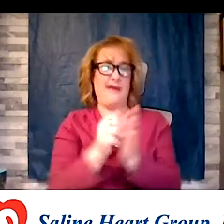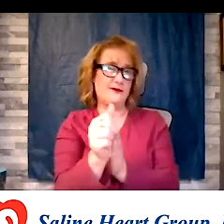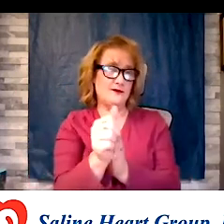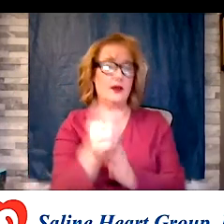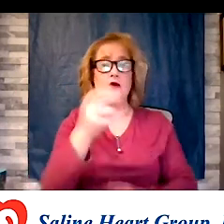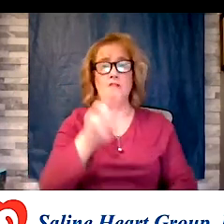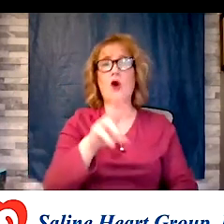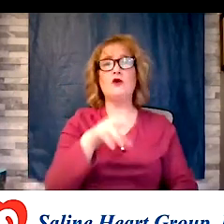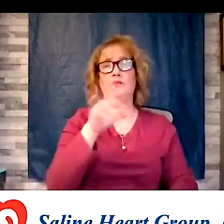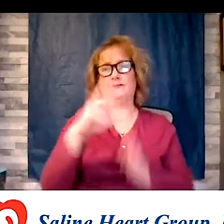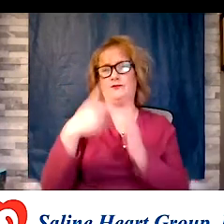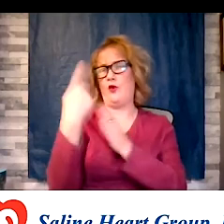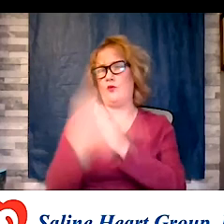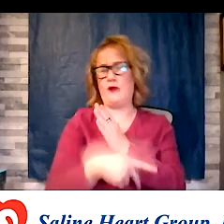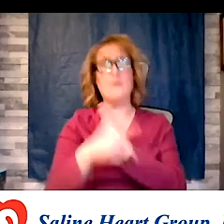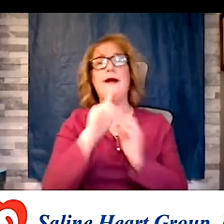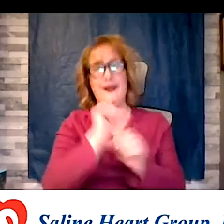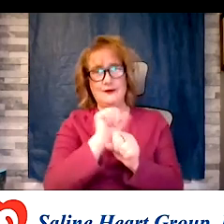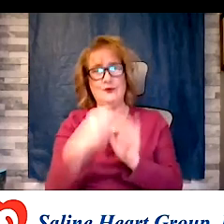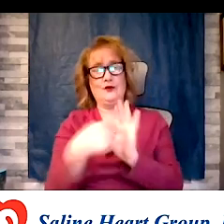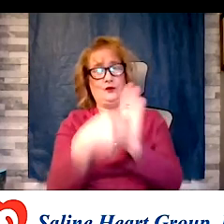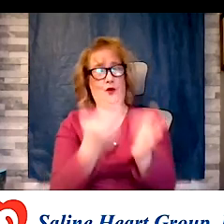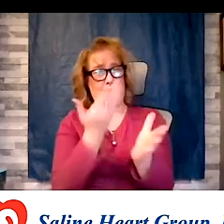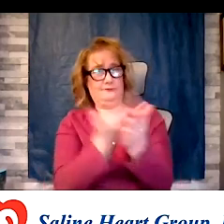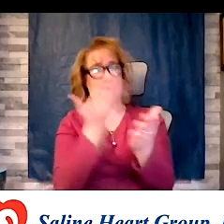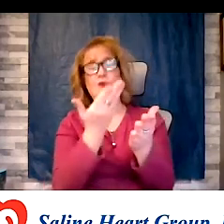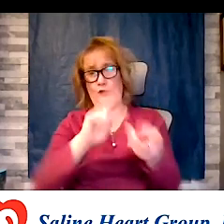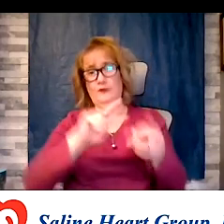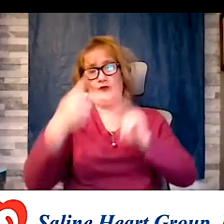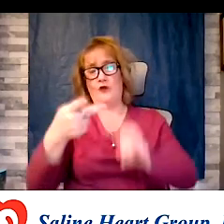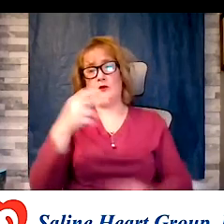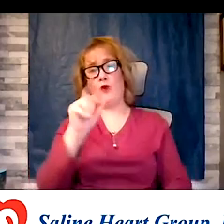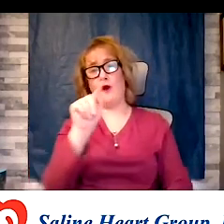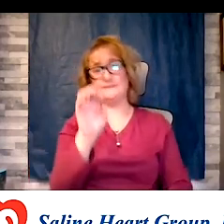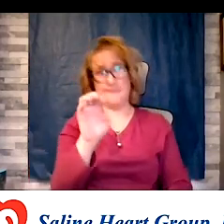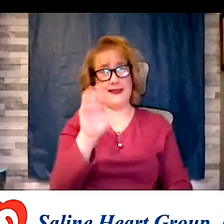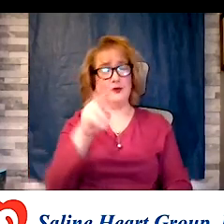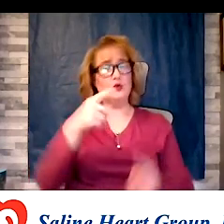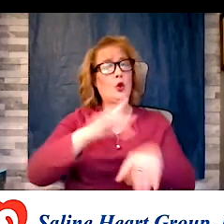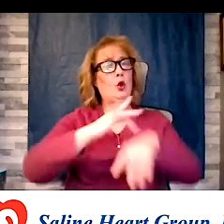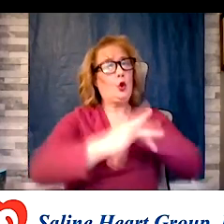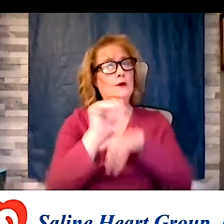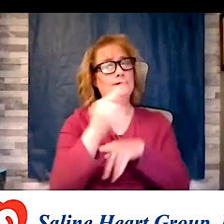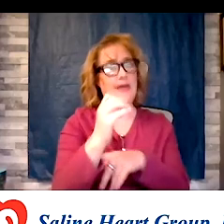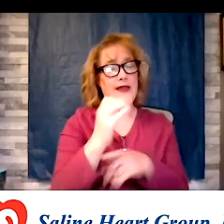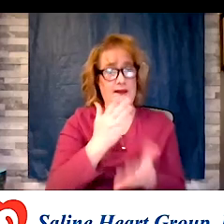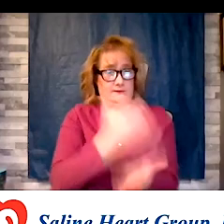program was shown to reverse prostate cancer in early stage, and halt its progression. And is an excellent adjunct to medical